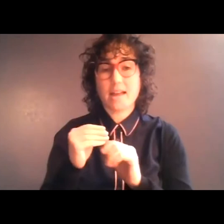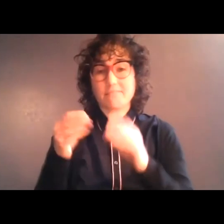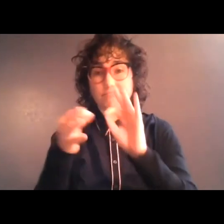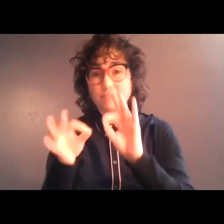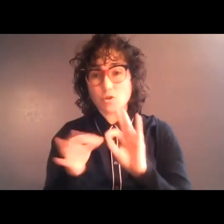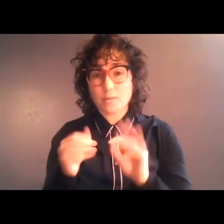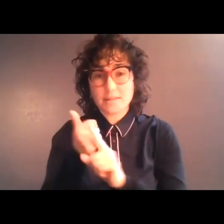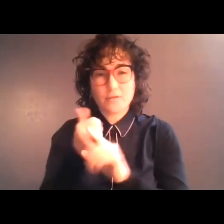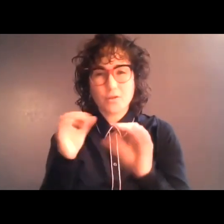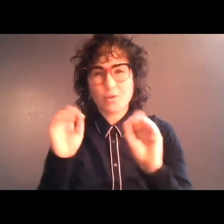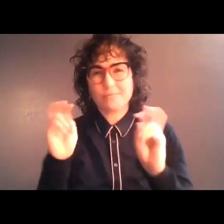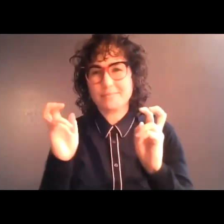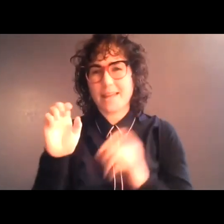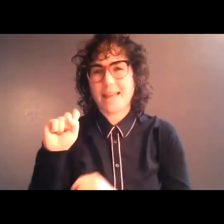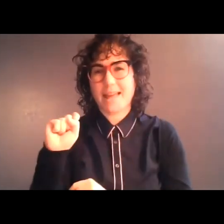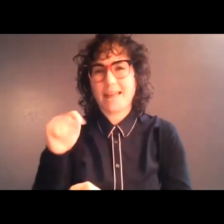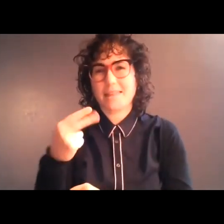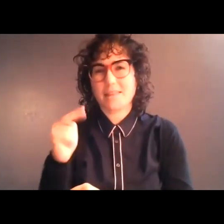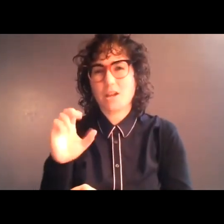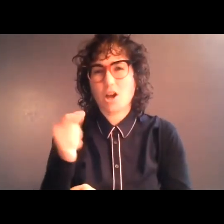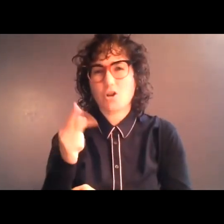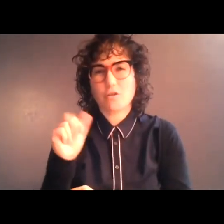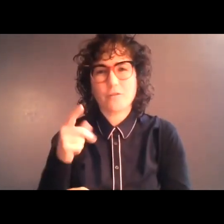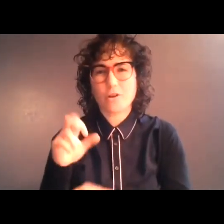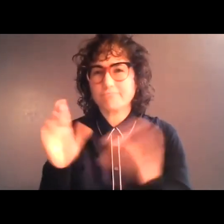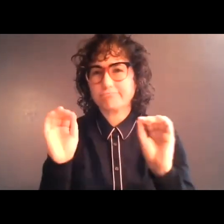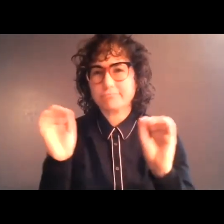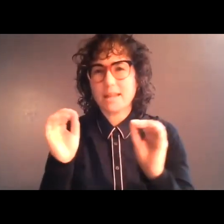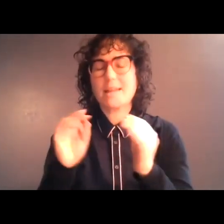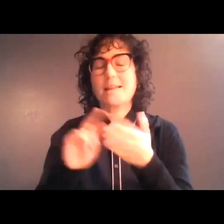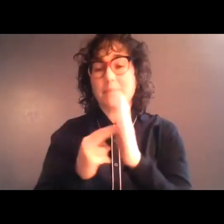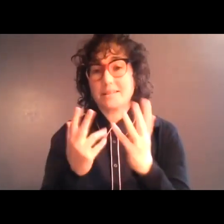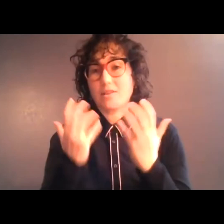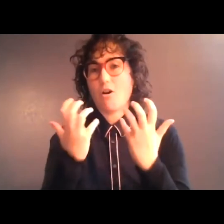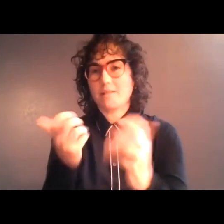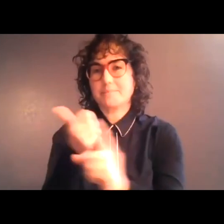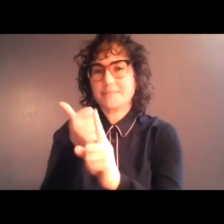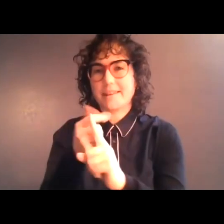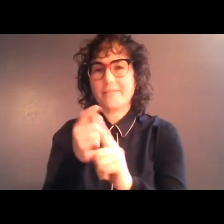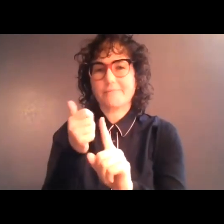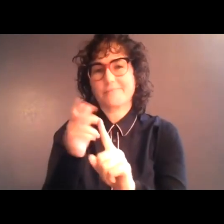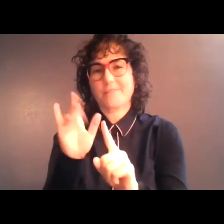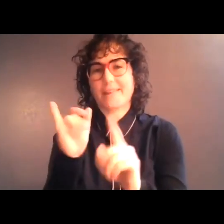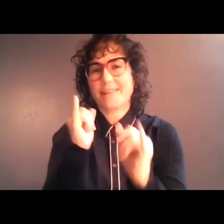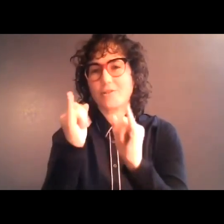character. Rather, the audience plays the role of the interviewer. So, as in many other